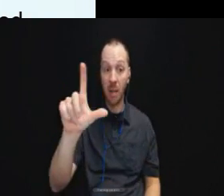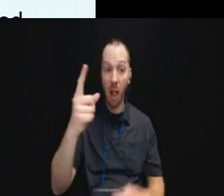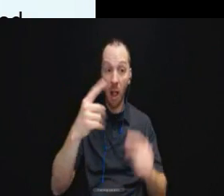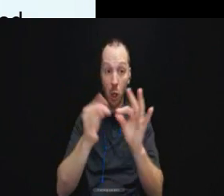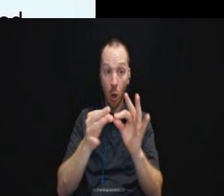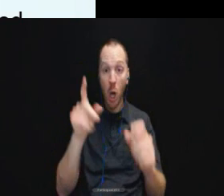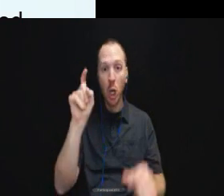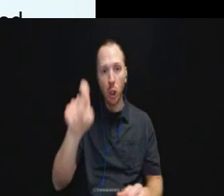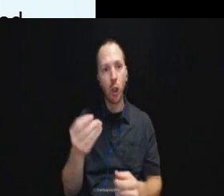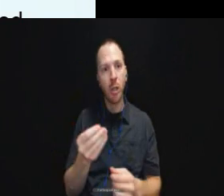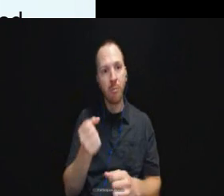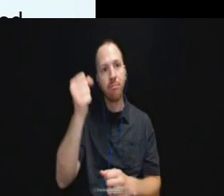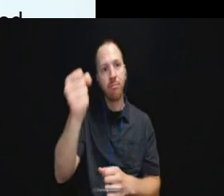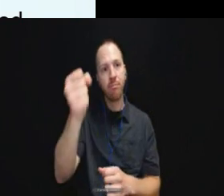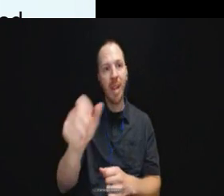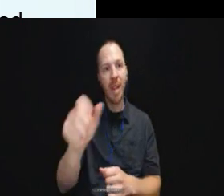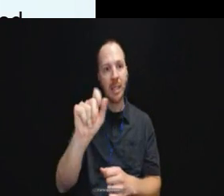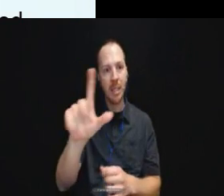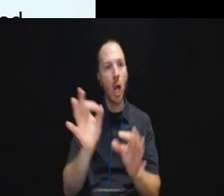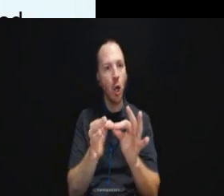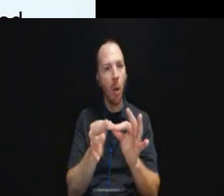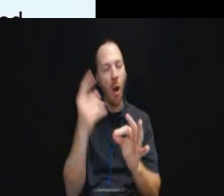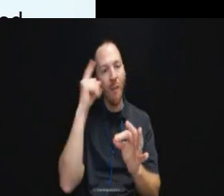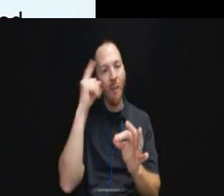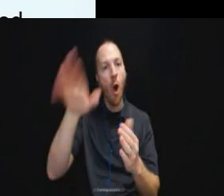ASL interpreters for all high stakes interactions.